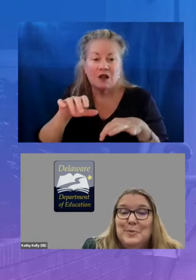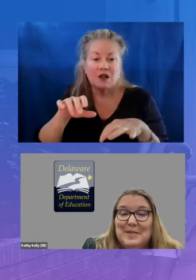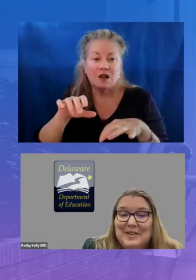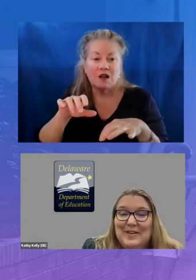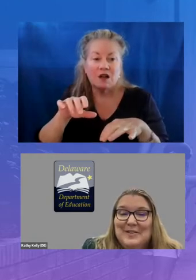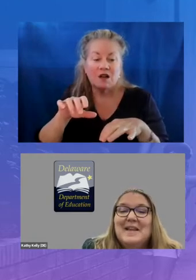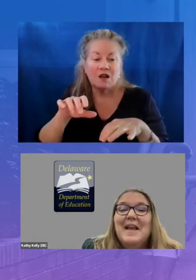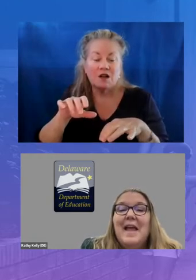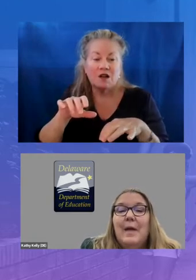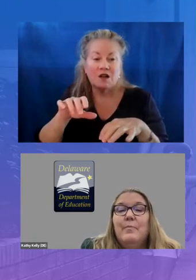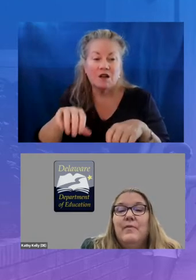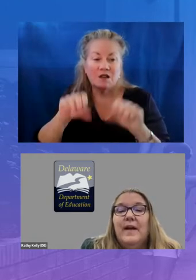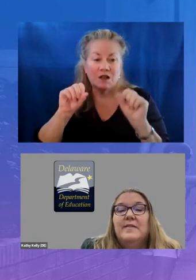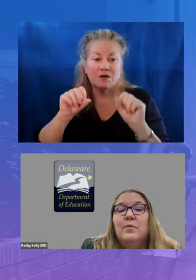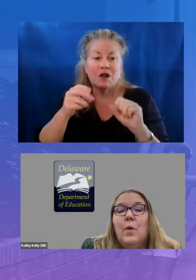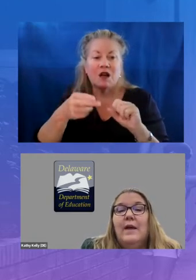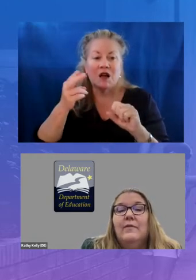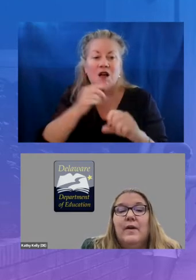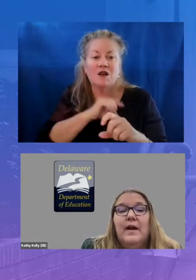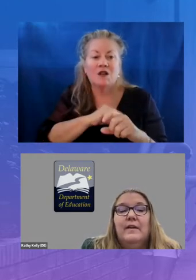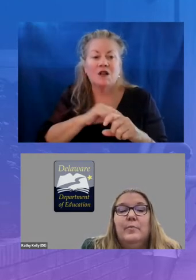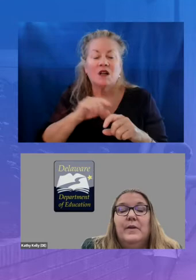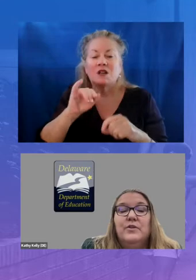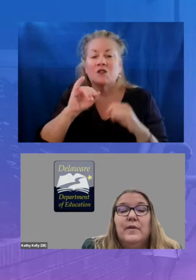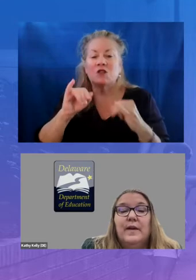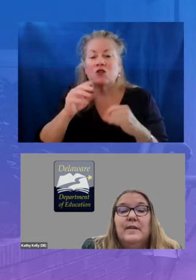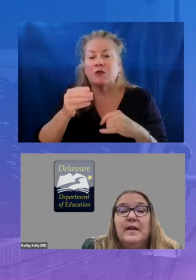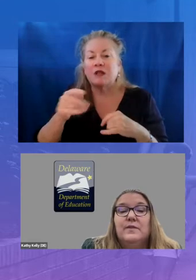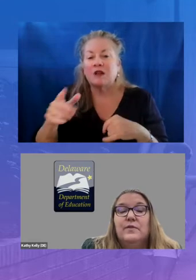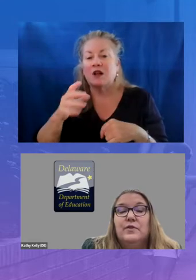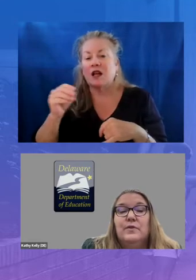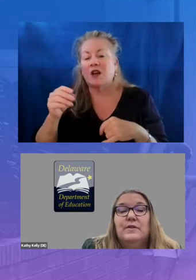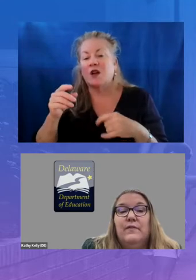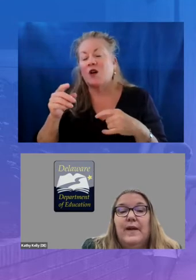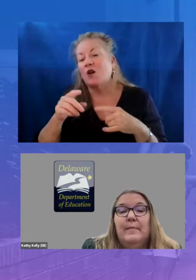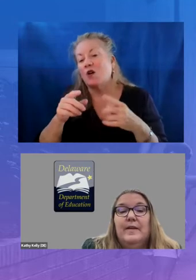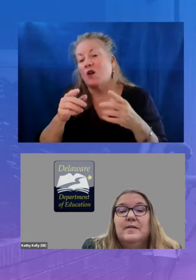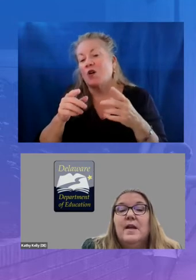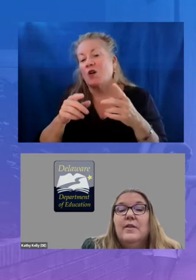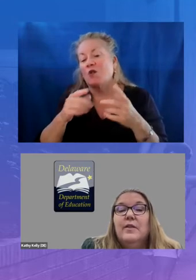materials and provides a wide variety of pleasure reading texts for students and families this